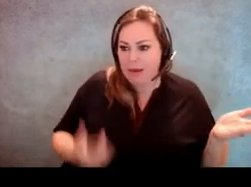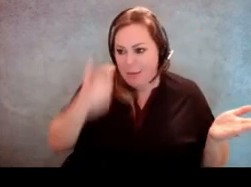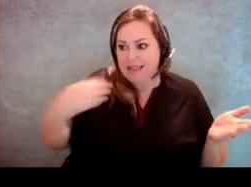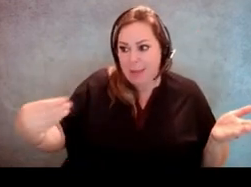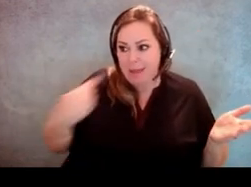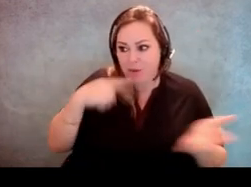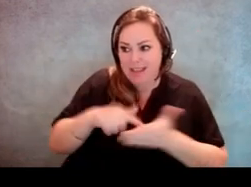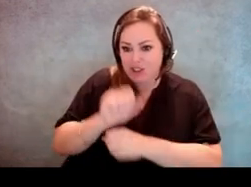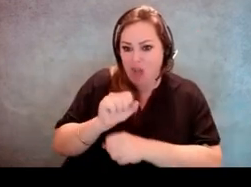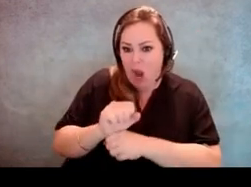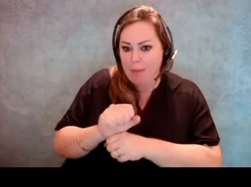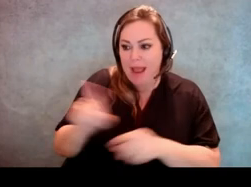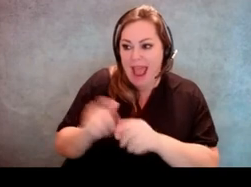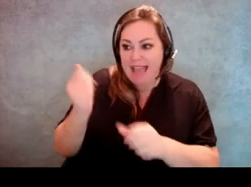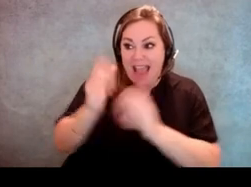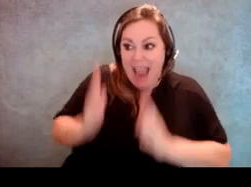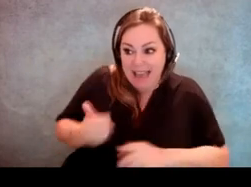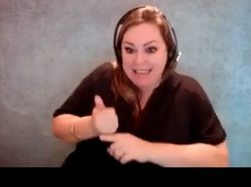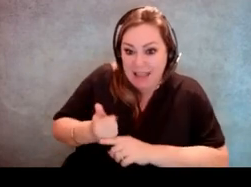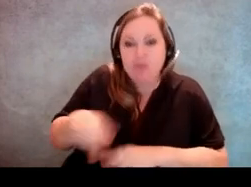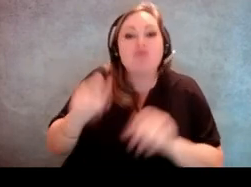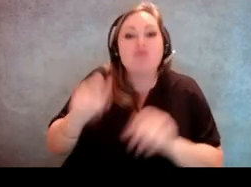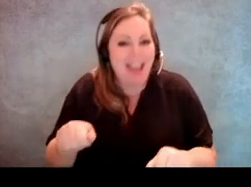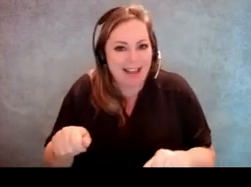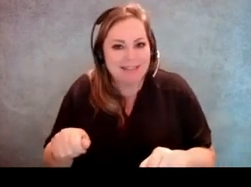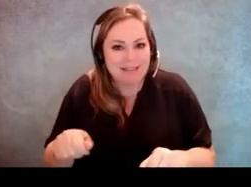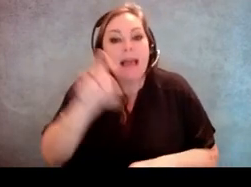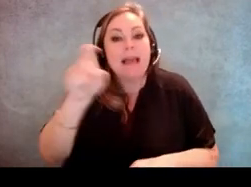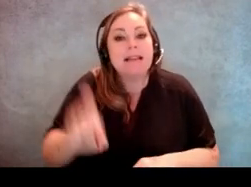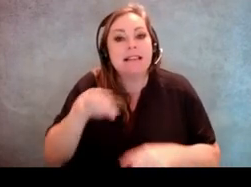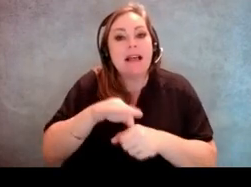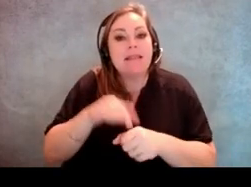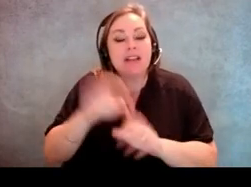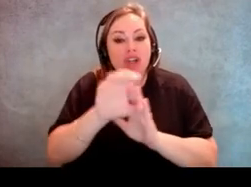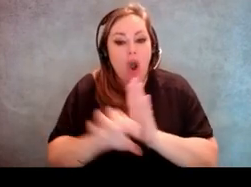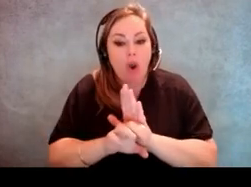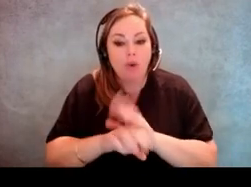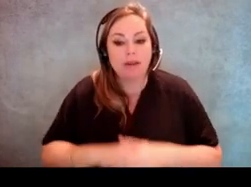you actually can because in the Texas election. [Jeff Miller] They're exempted.